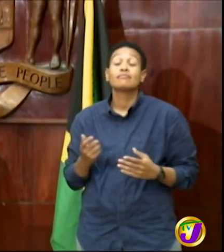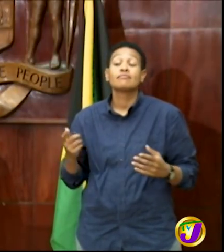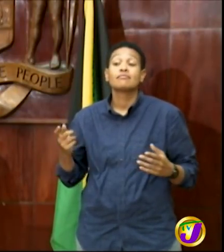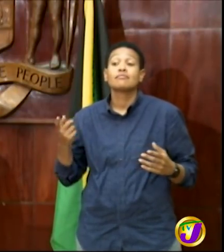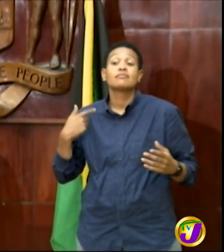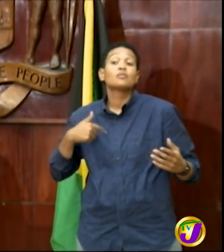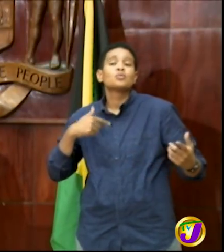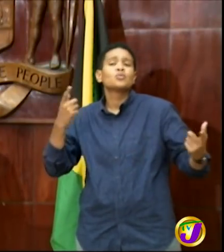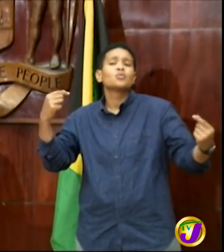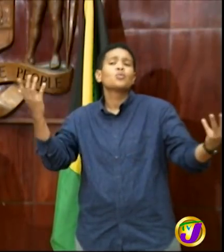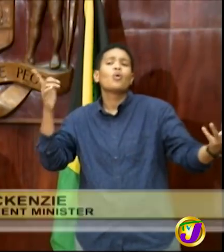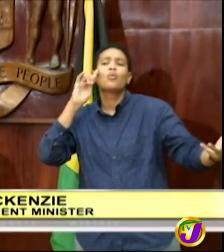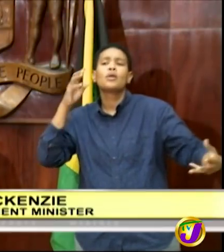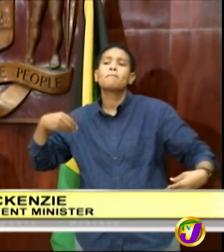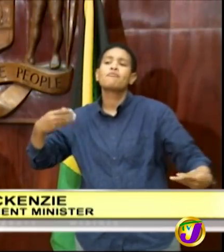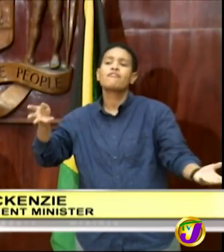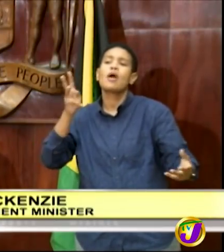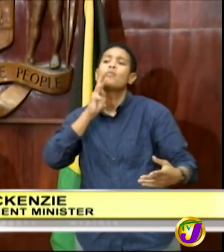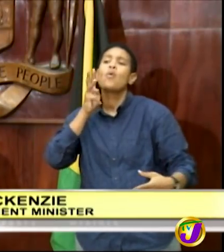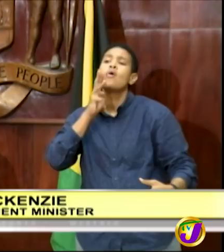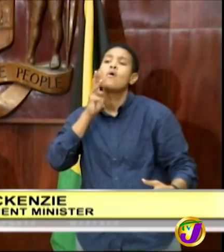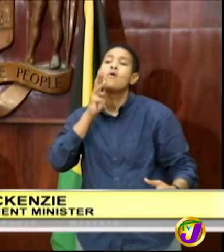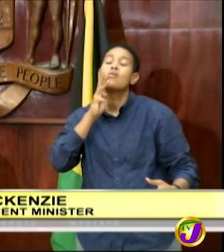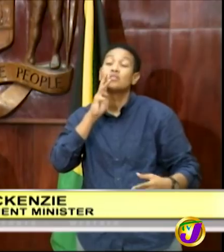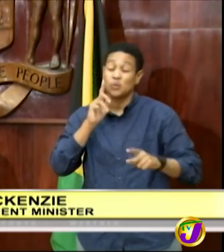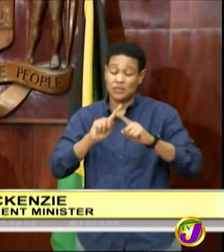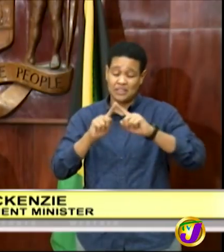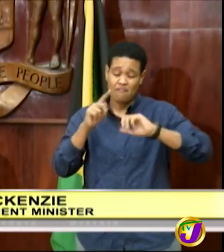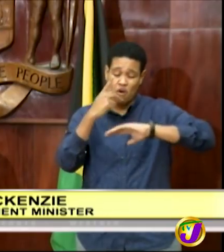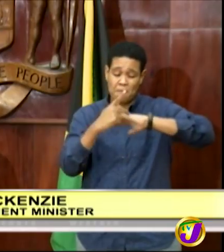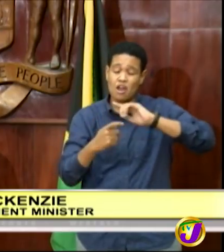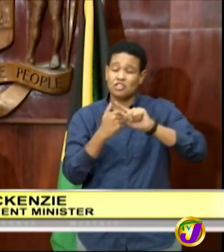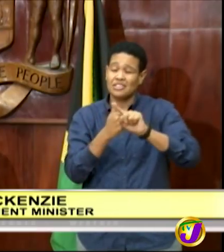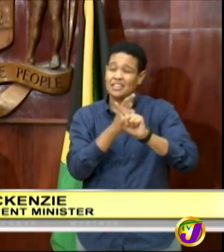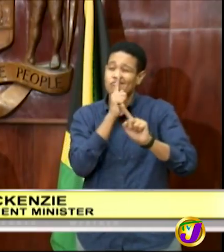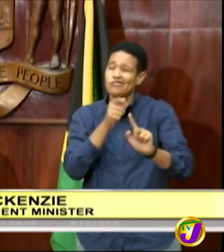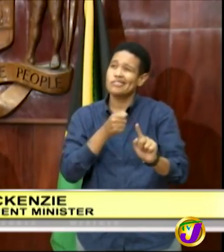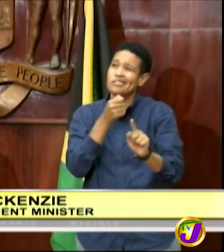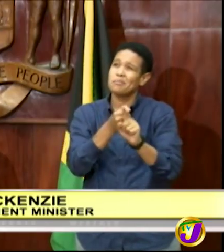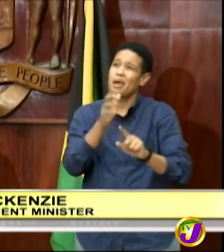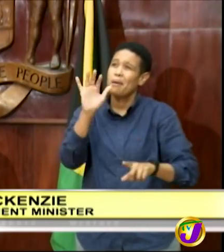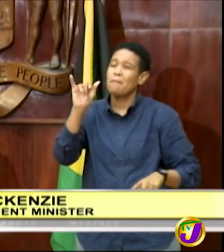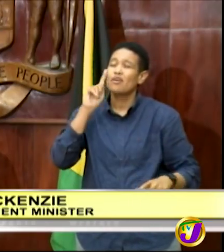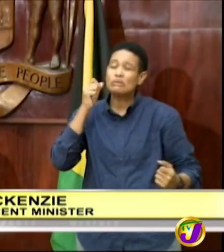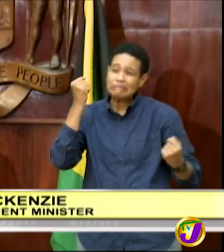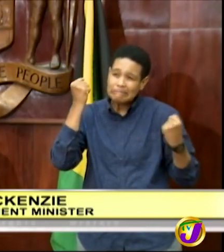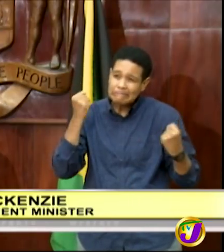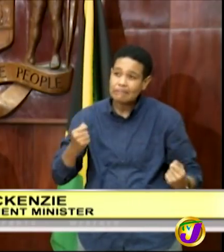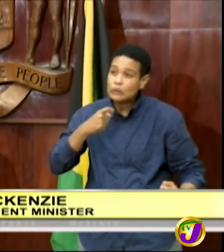provide water to parishes which are affected by severe drought conditions